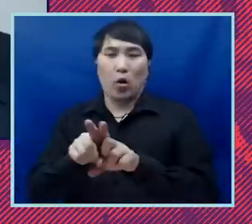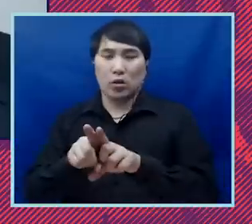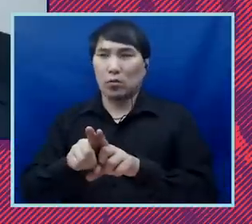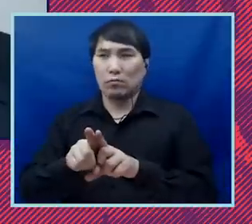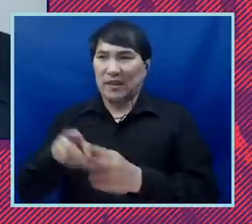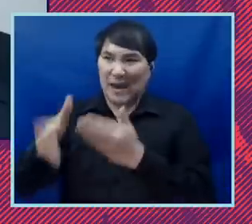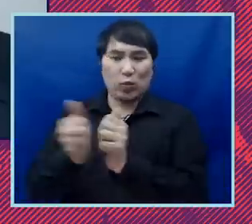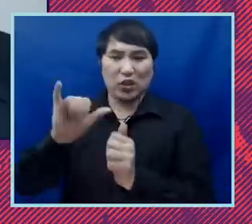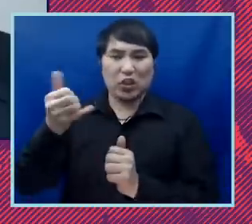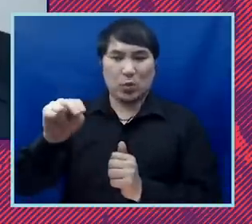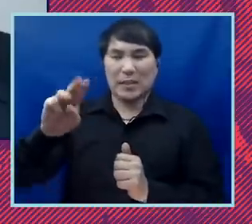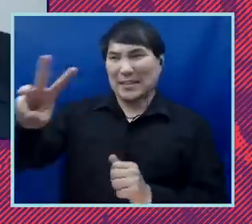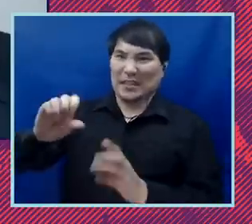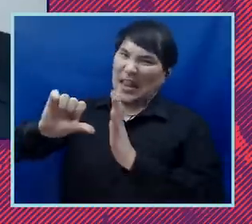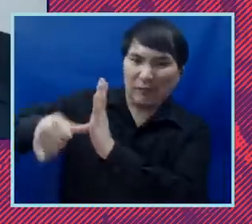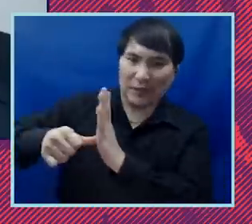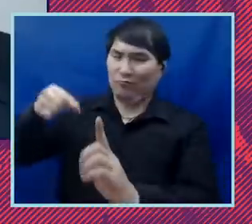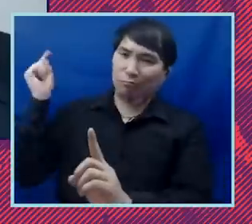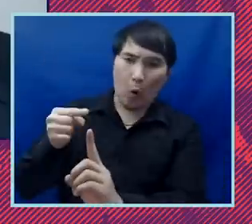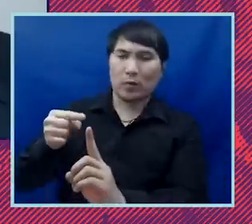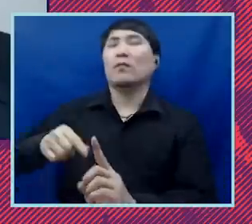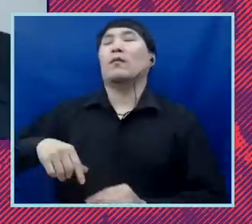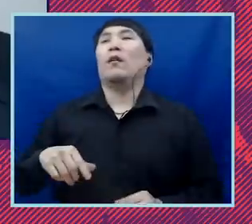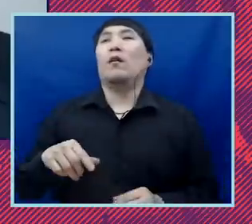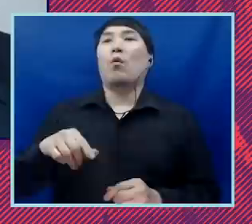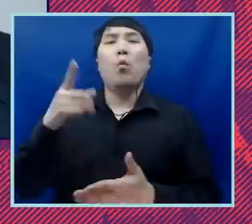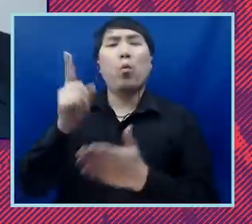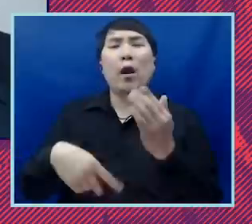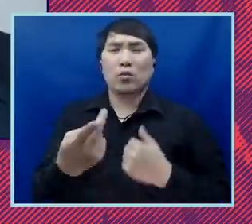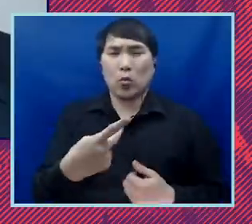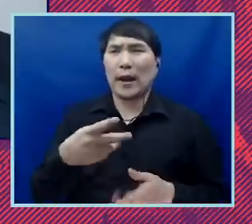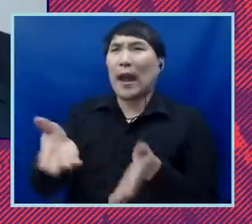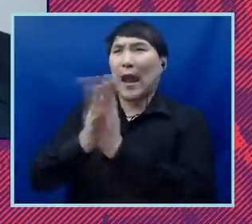Talk to me a little bit about what it is that we asked for in that letter for racial